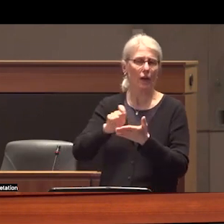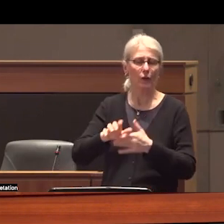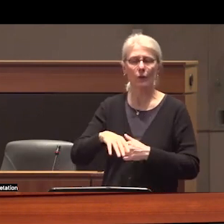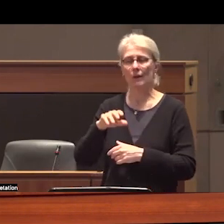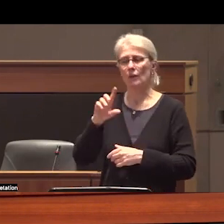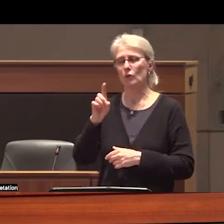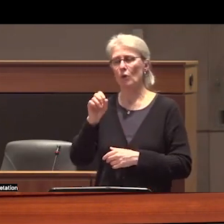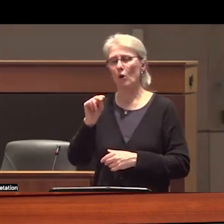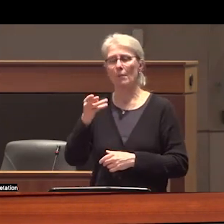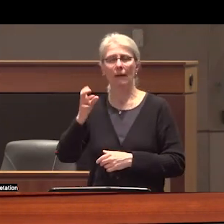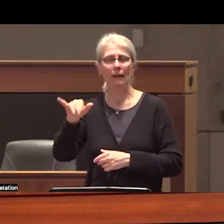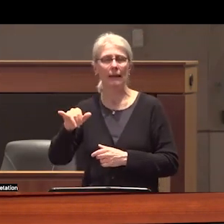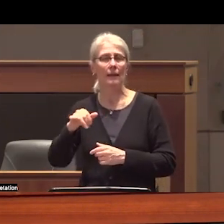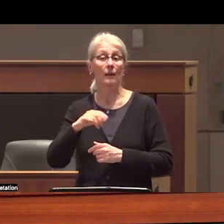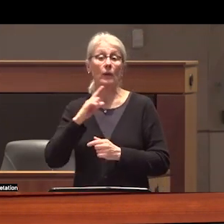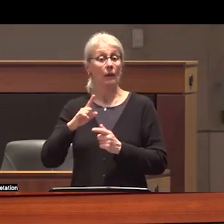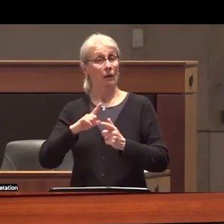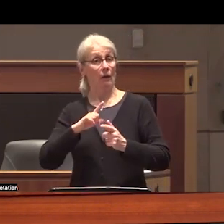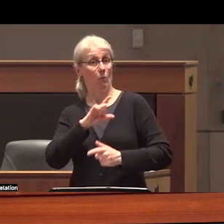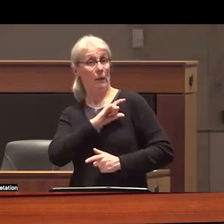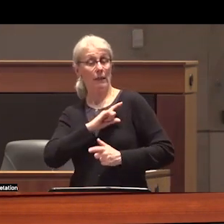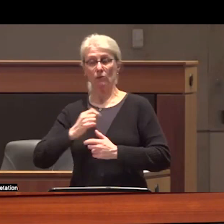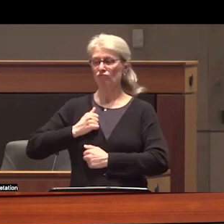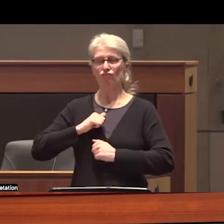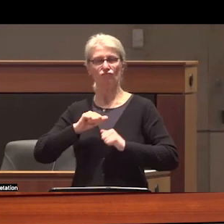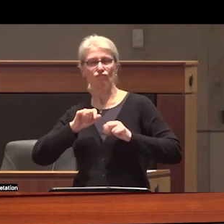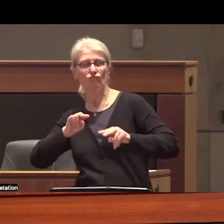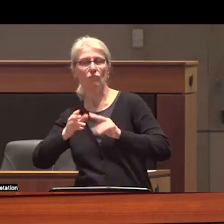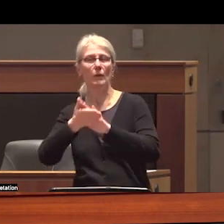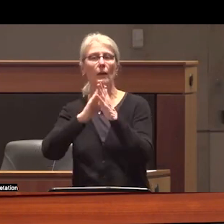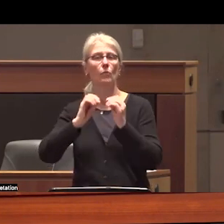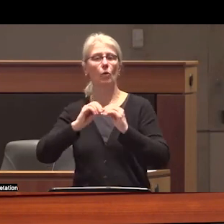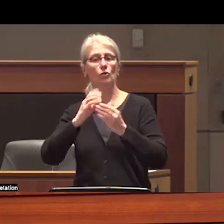cleansing because enforcement Al often filters into strike and blockade breaking and the murders